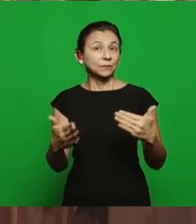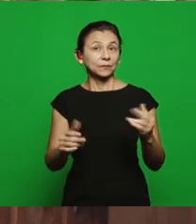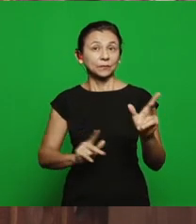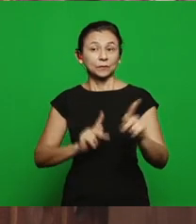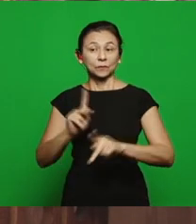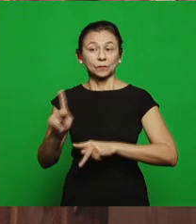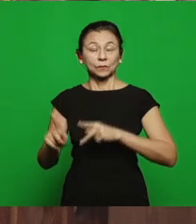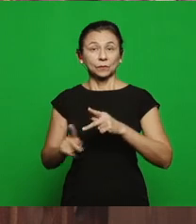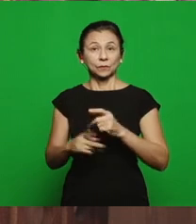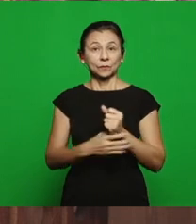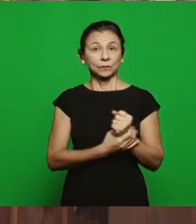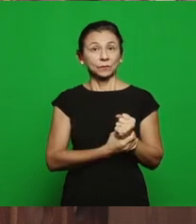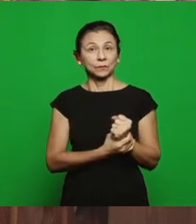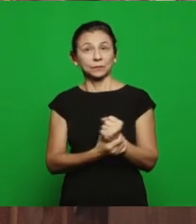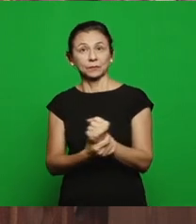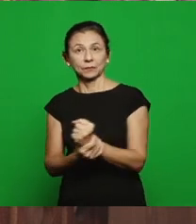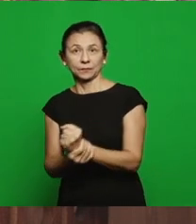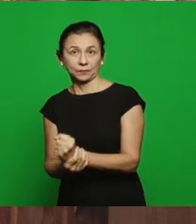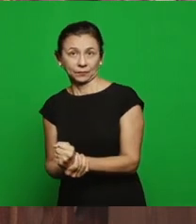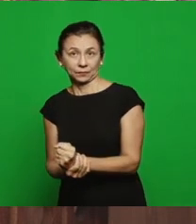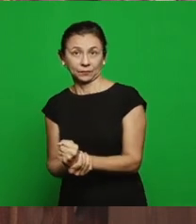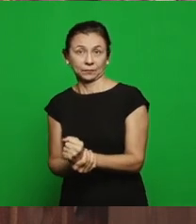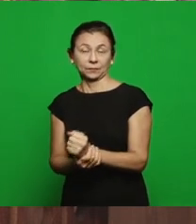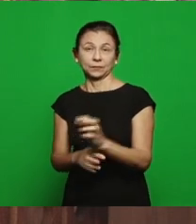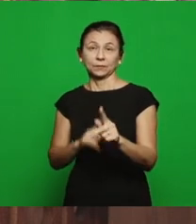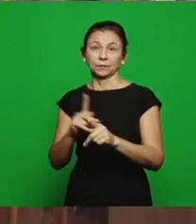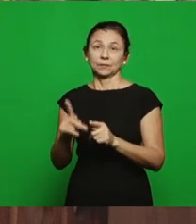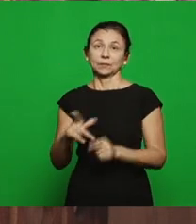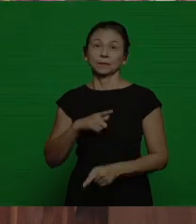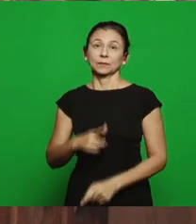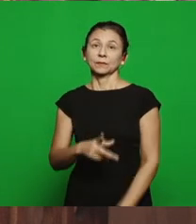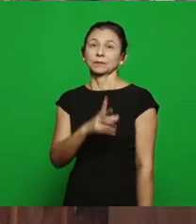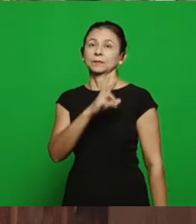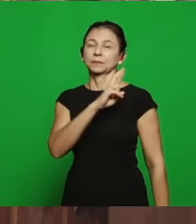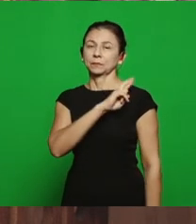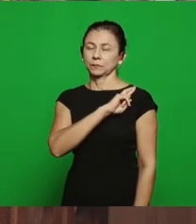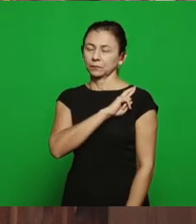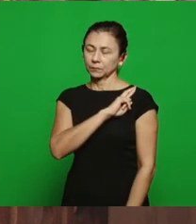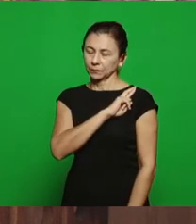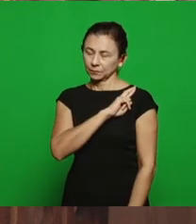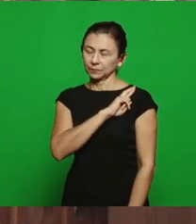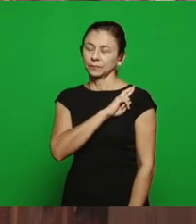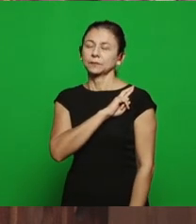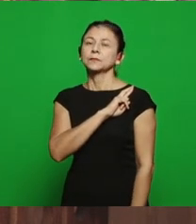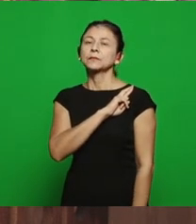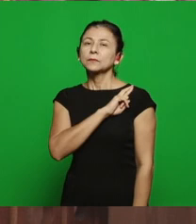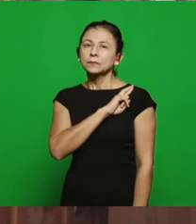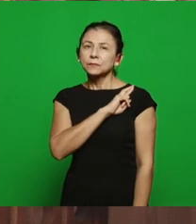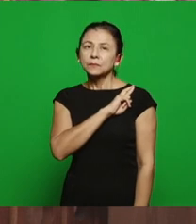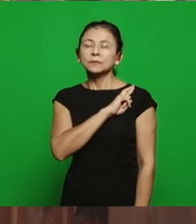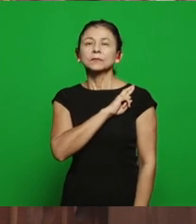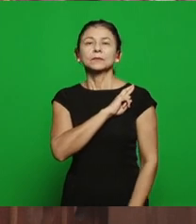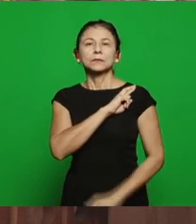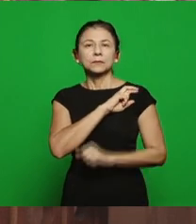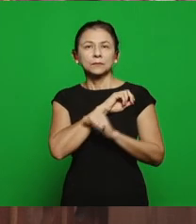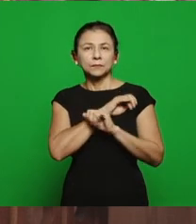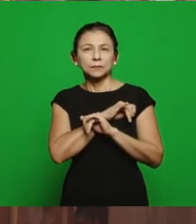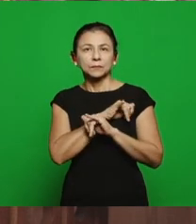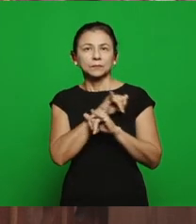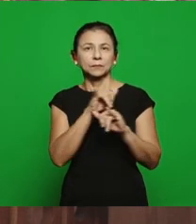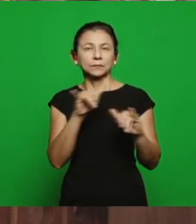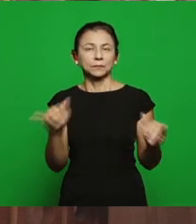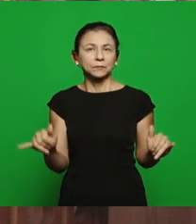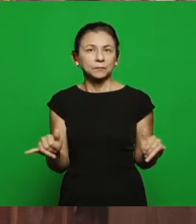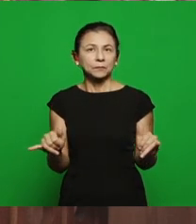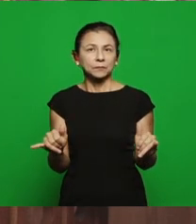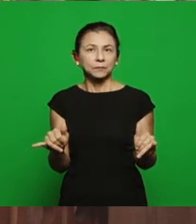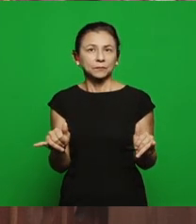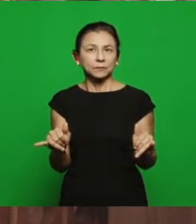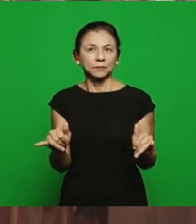responsability to dictate and live a project